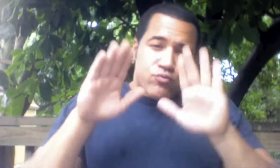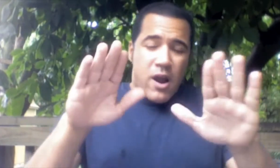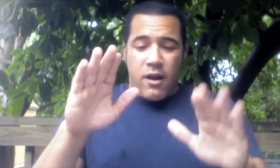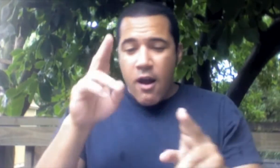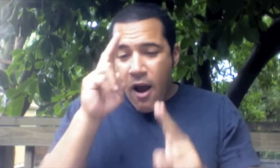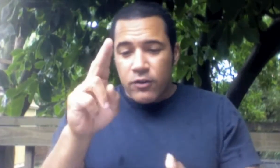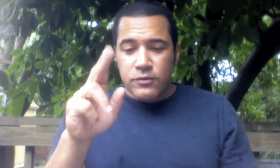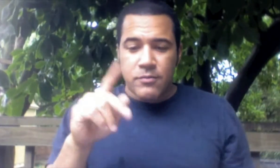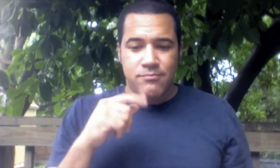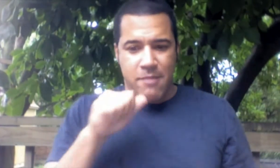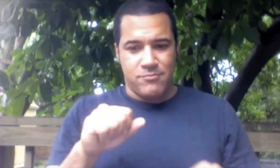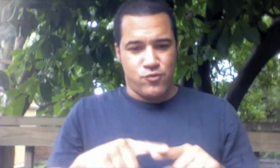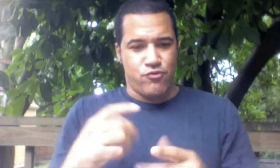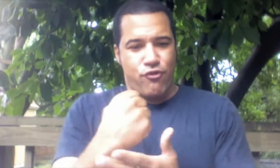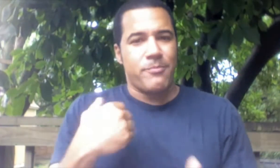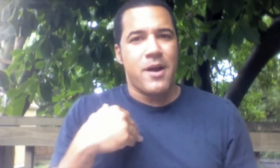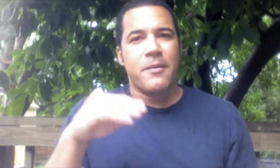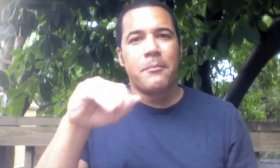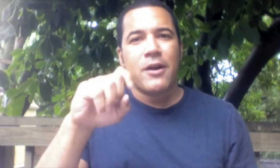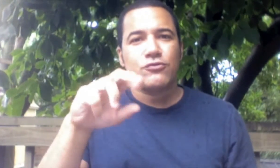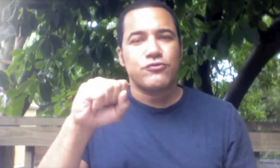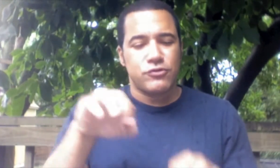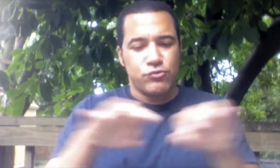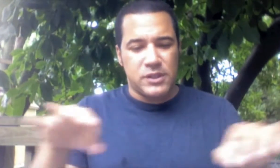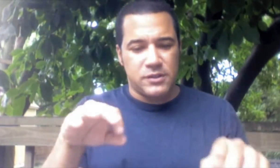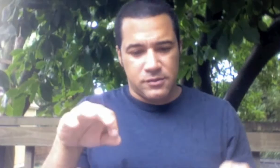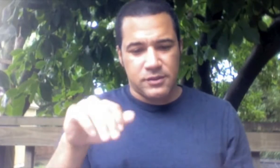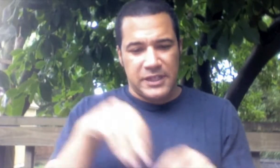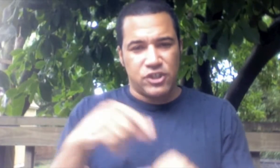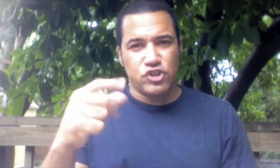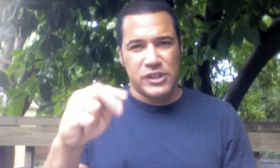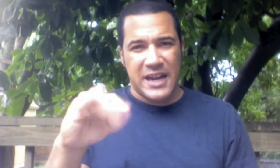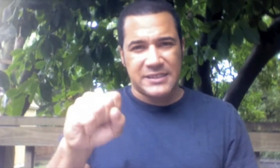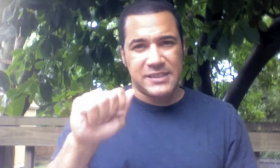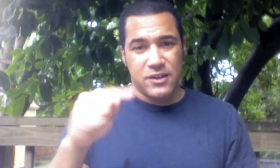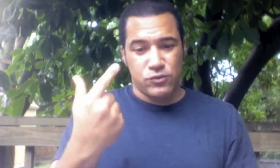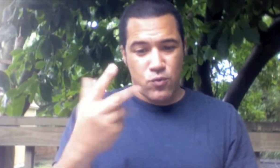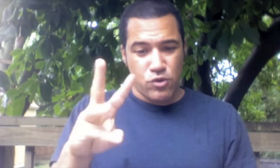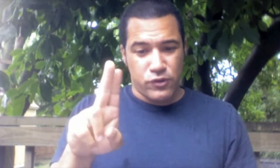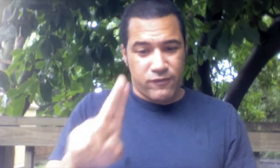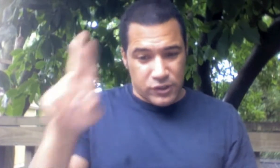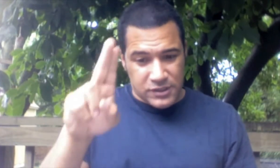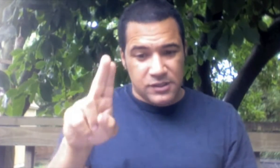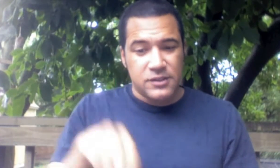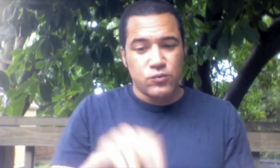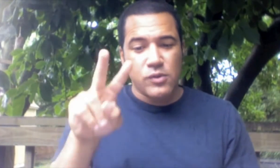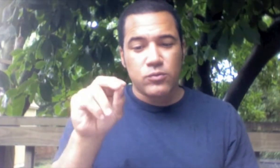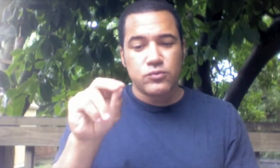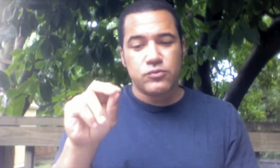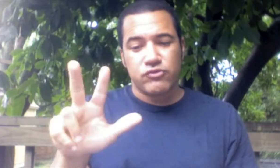It was with great honor being able to earn my Masters in Genetics at George Washington University in 2003